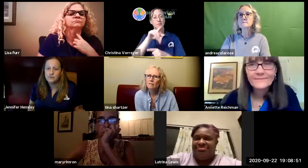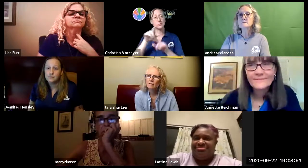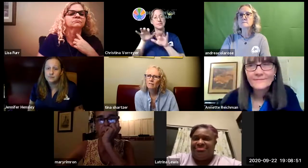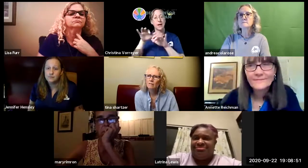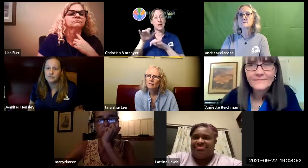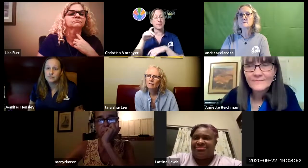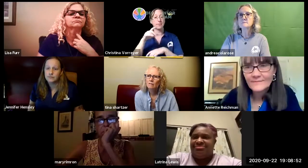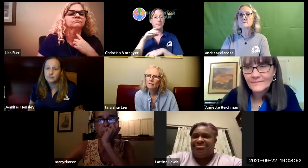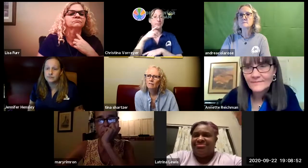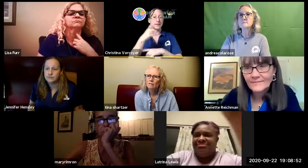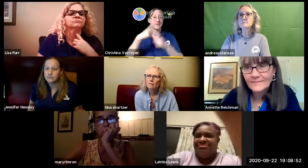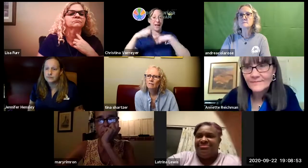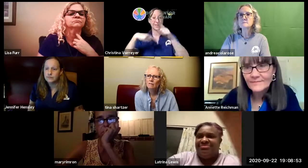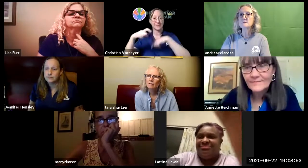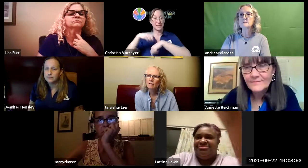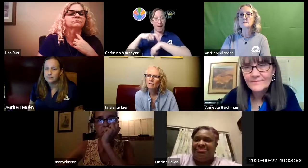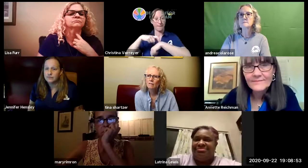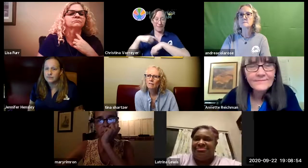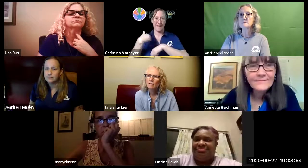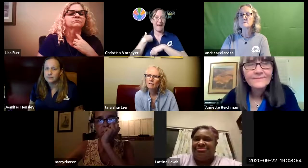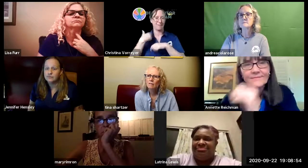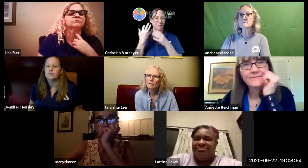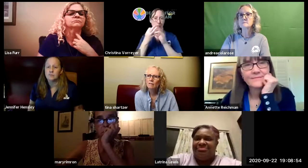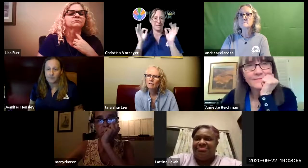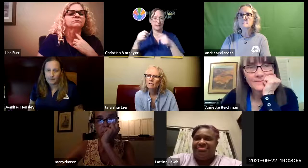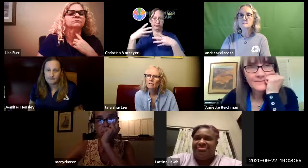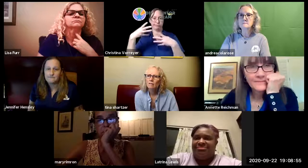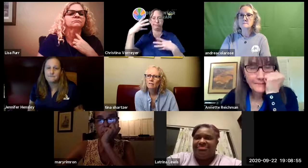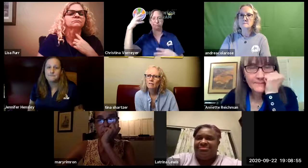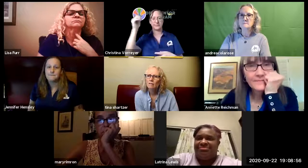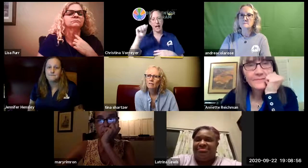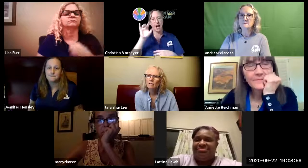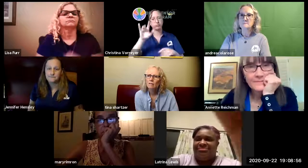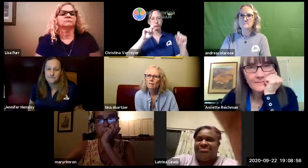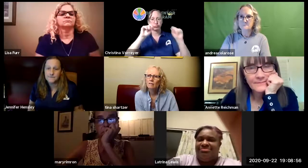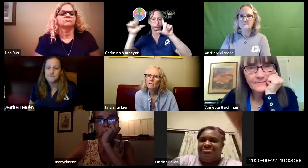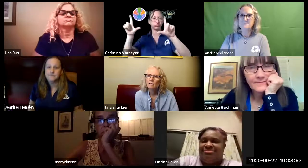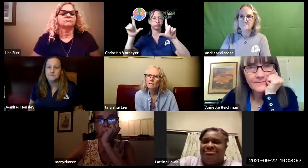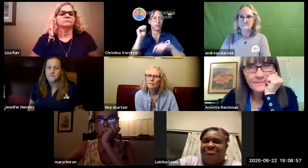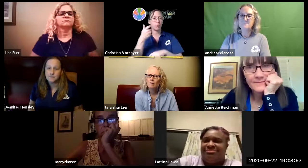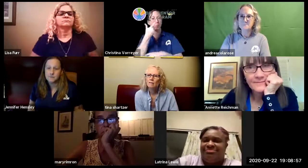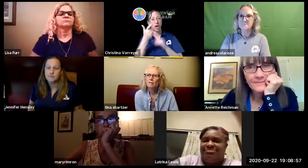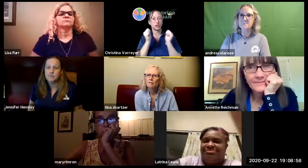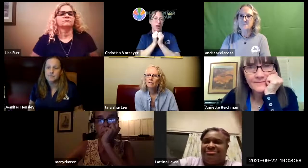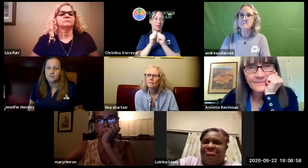relatives if you search signing time